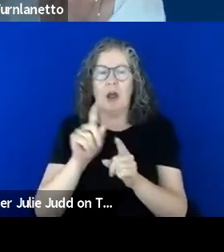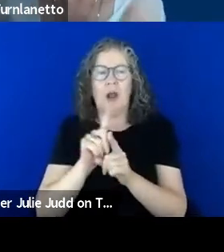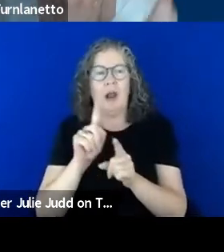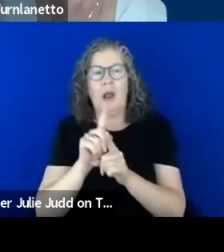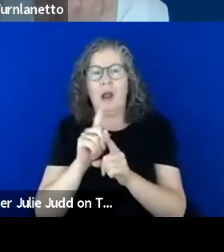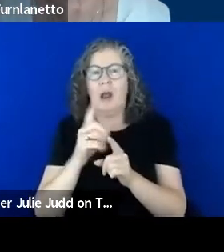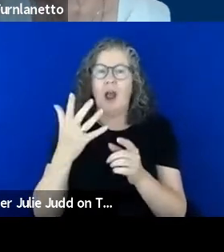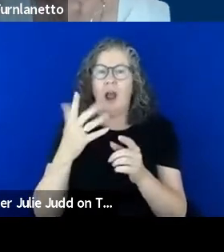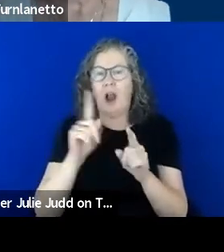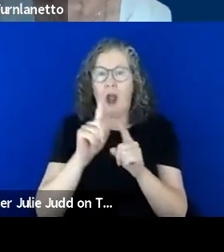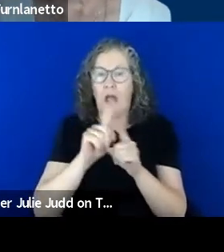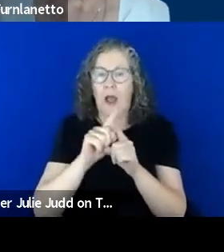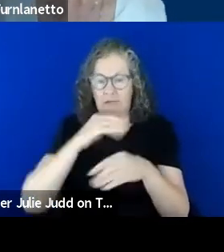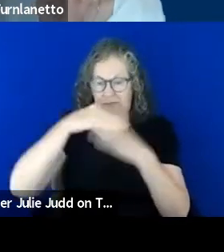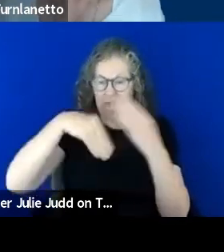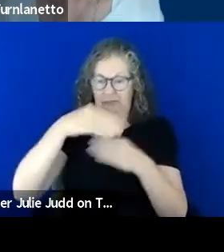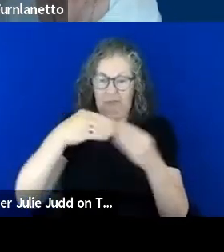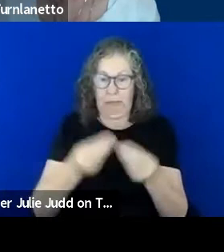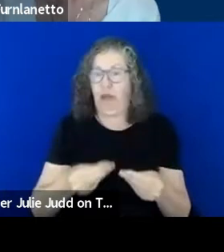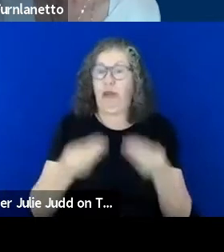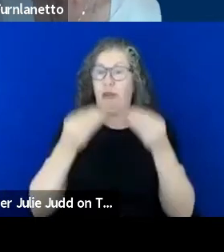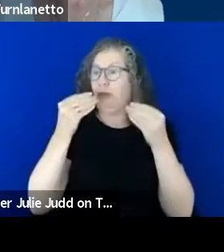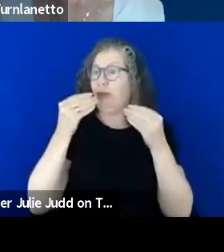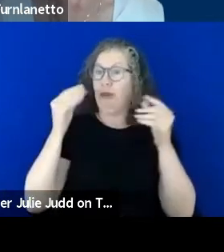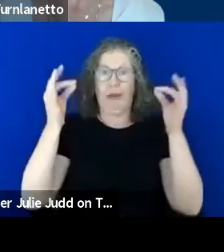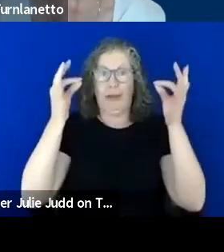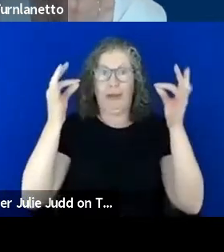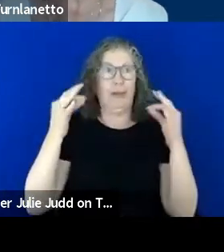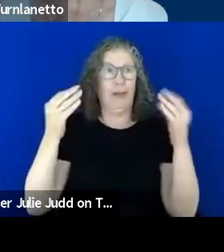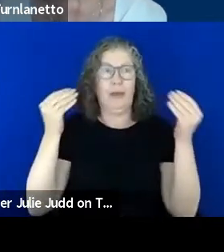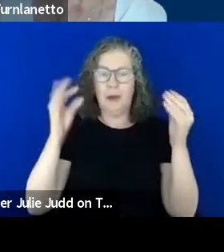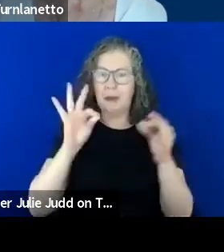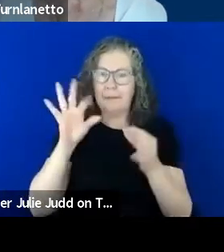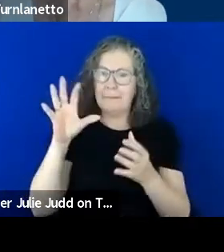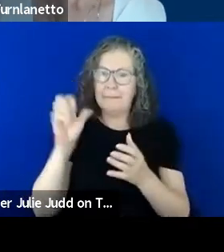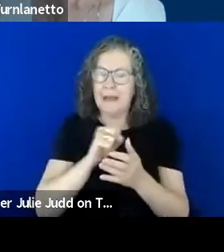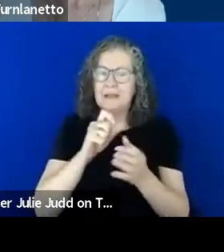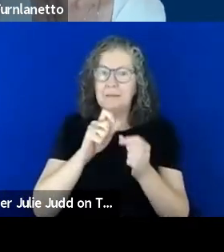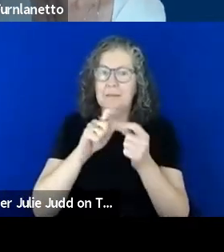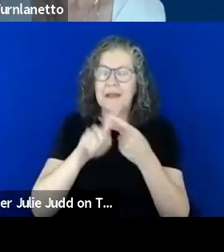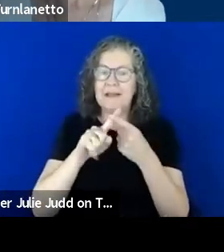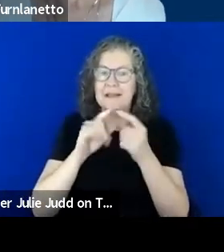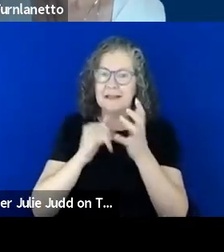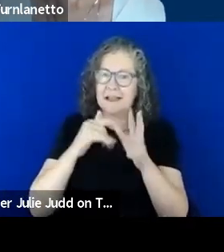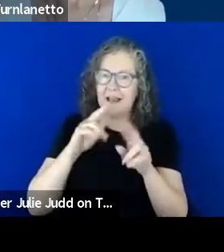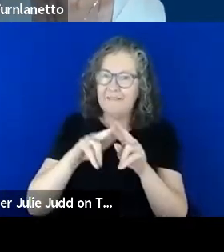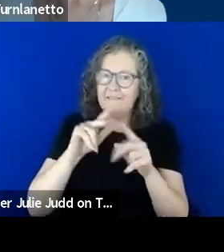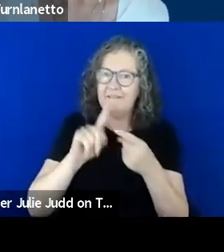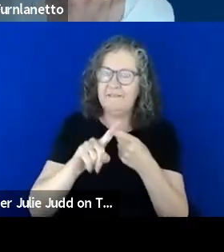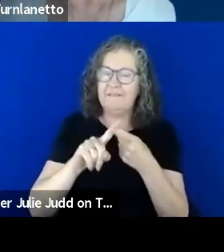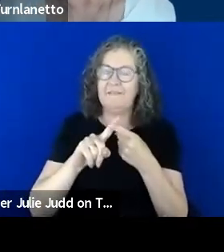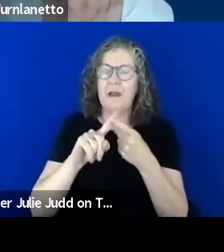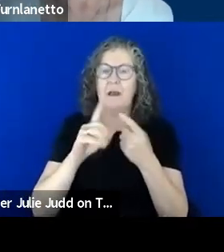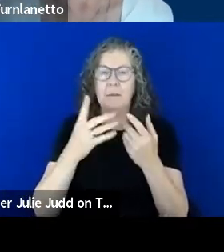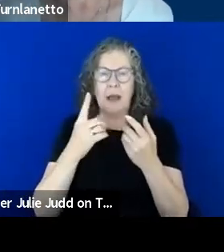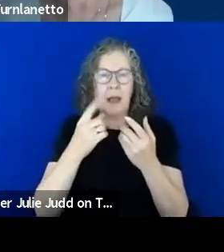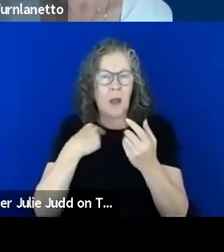wrap out and made a, you know, cut and paste mask, it has to be safe. How did you find during